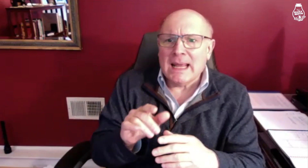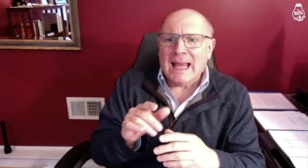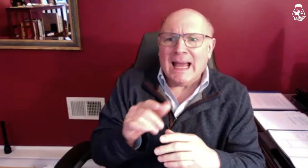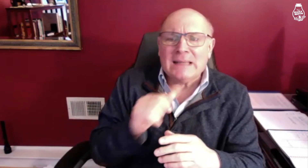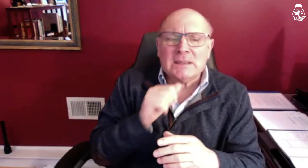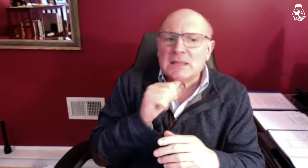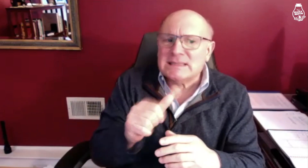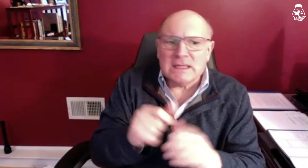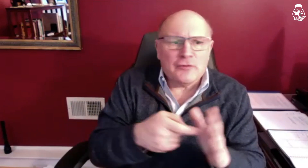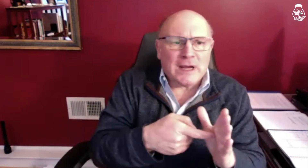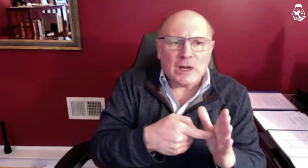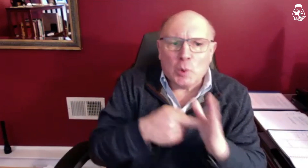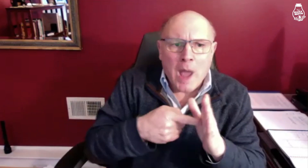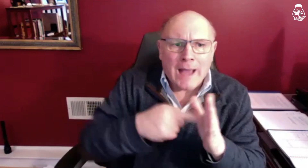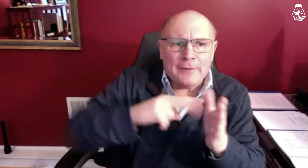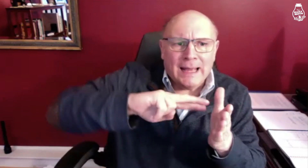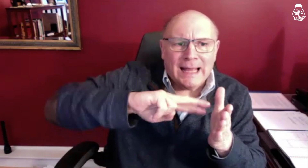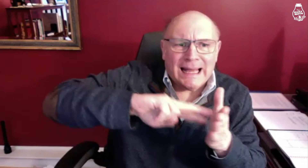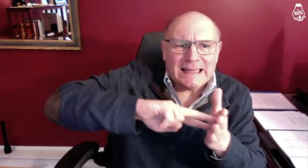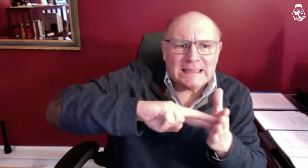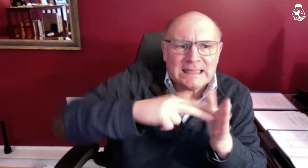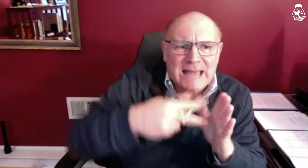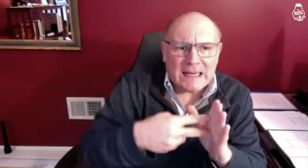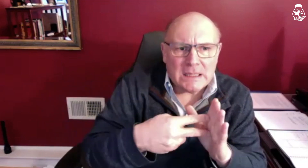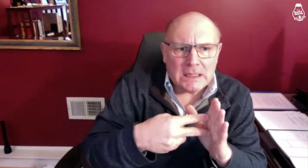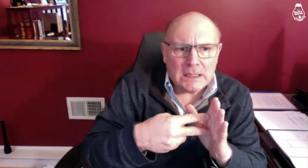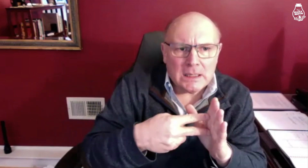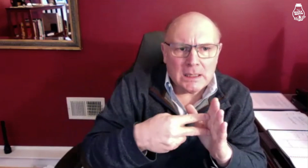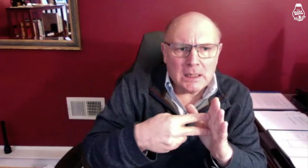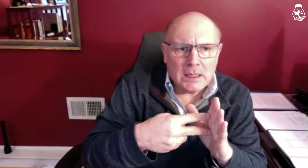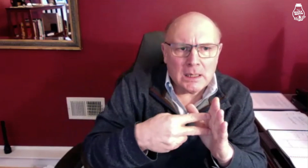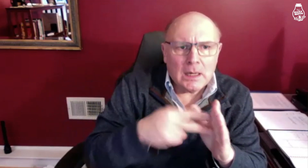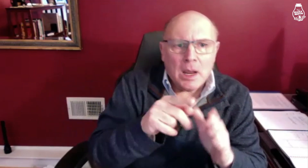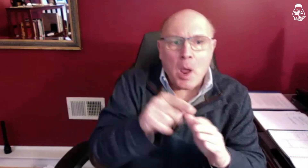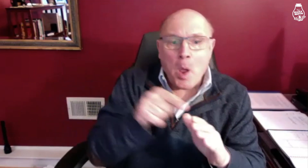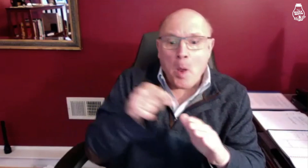that it does not require intent.